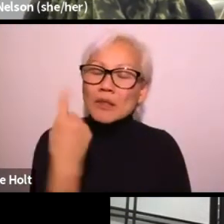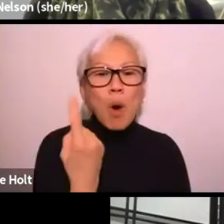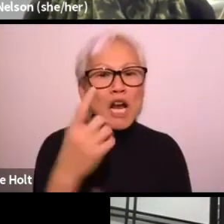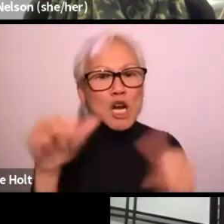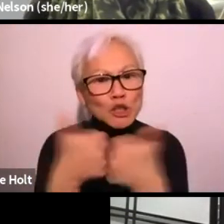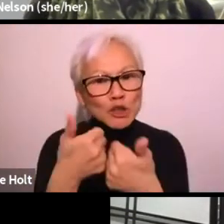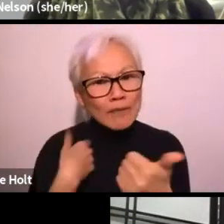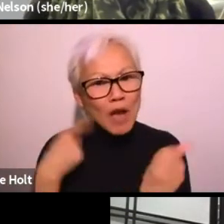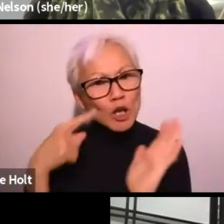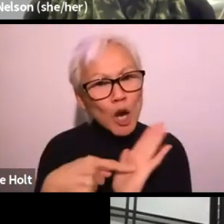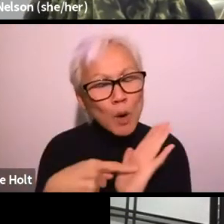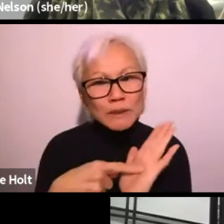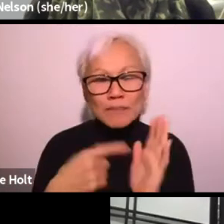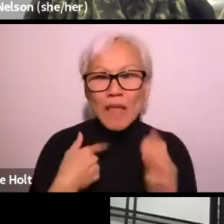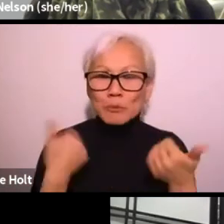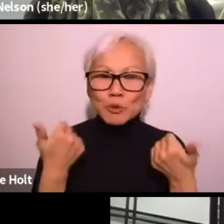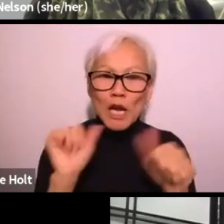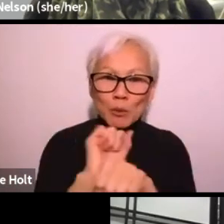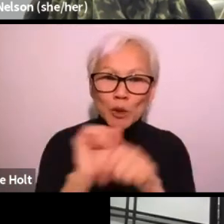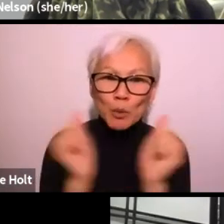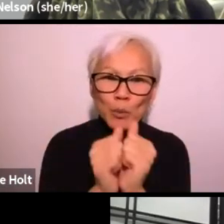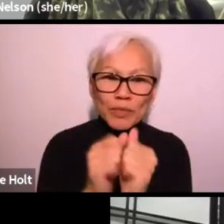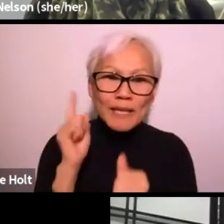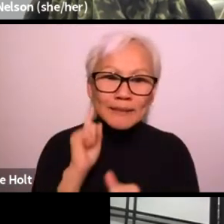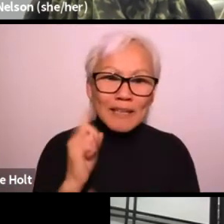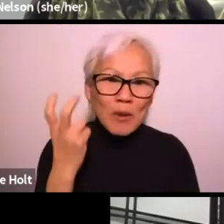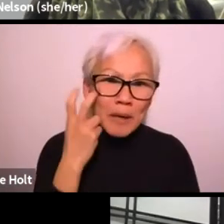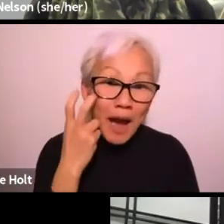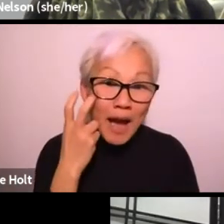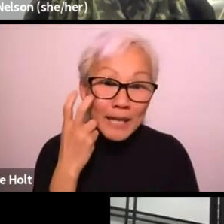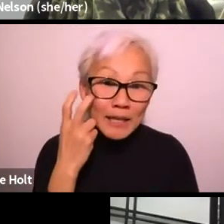to be able to enjoy that and watch a show. One challenge I noticed was working